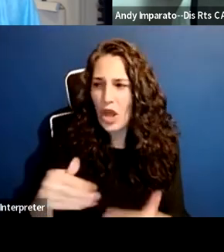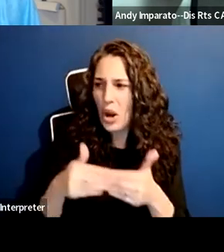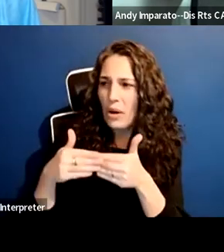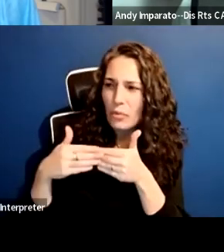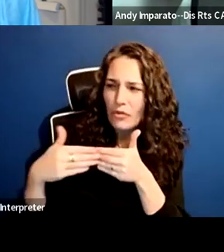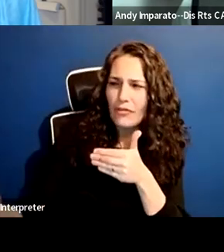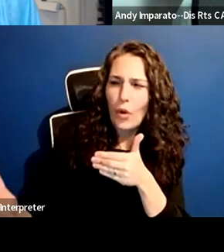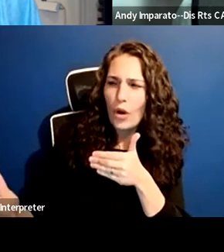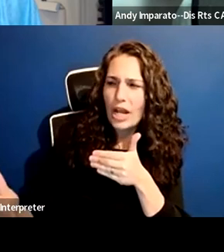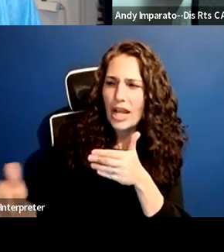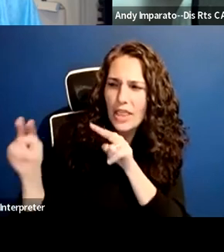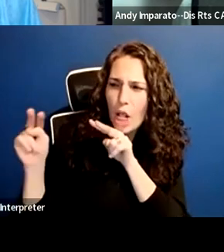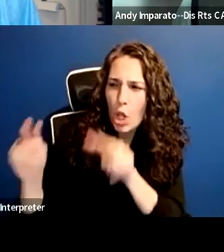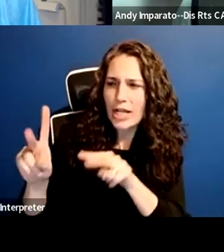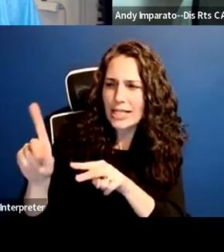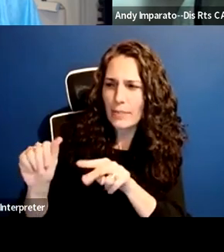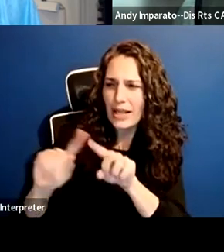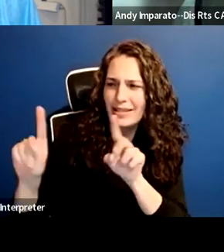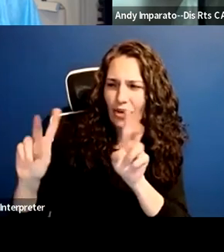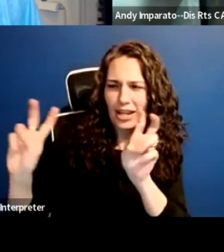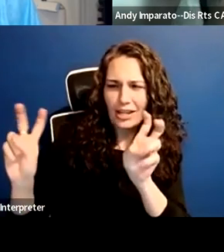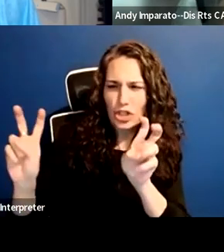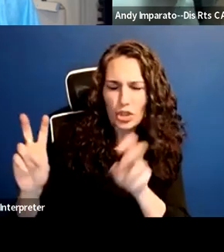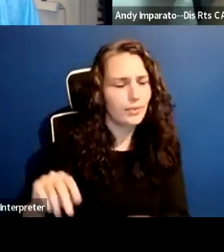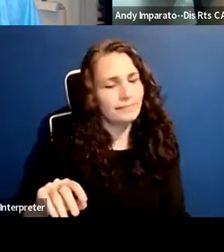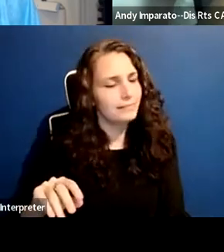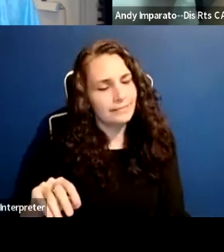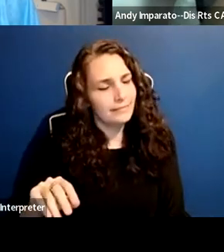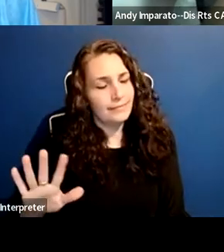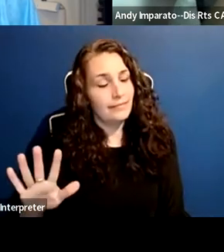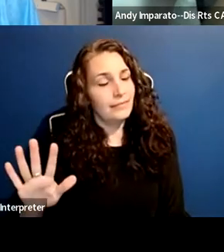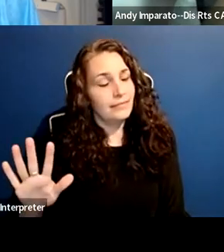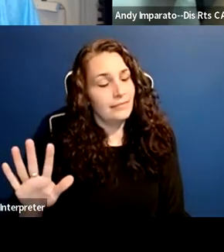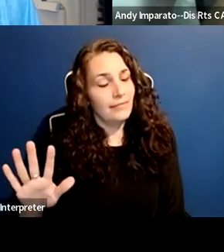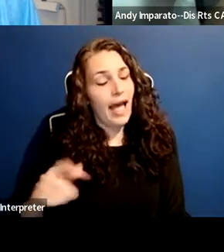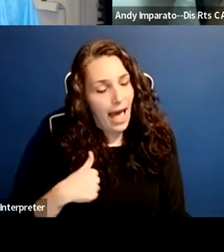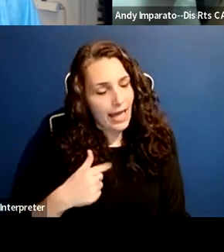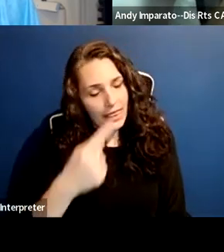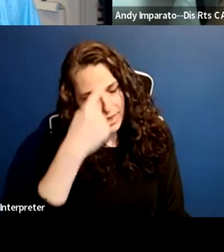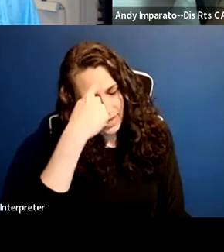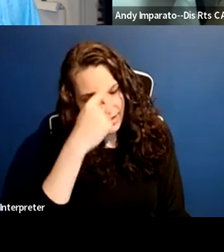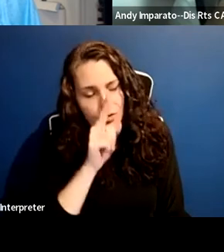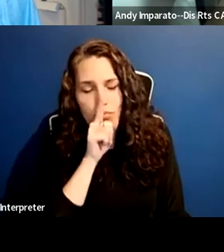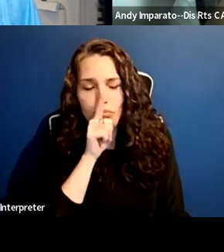And I raise this because I feel so strongly about it, but I really do think it is such a pivotal issue.